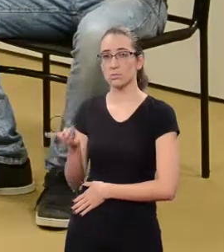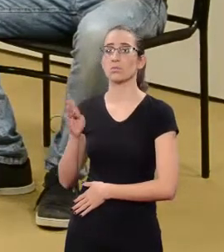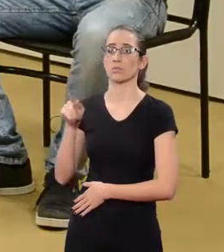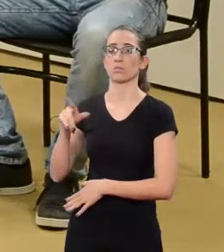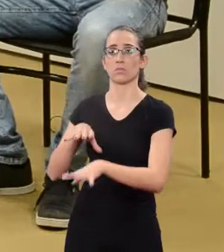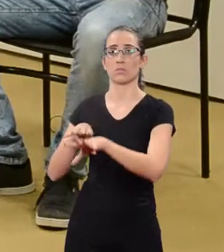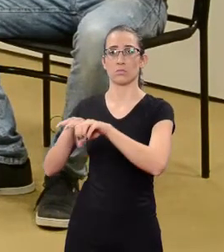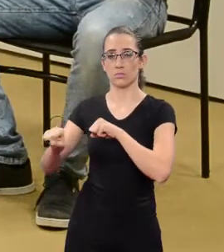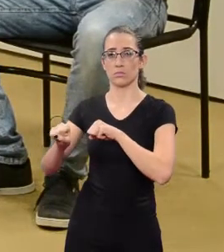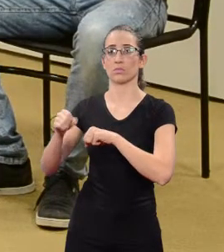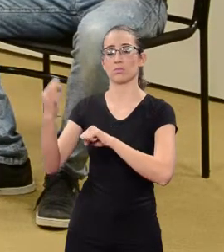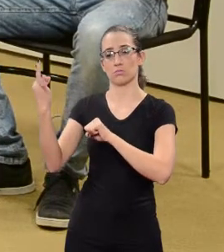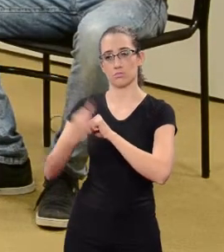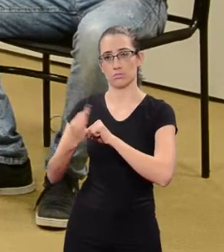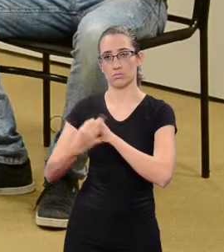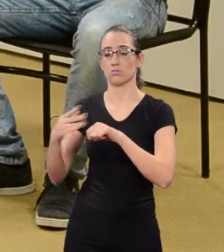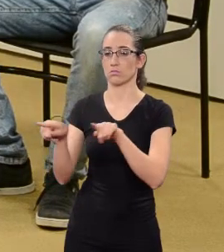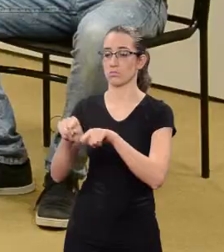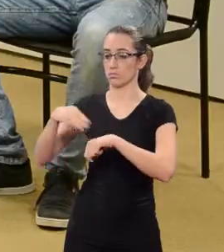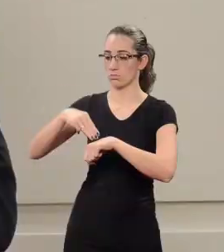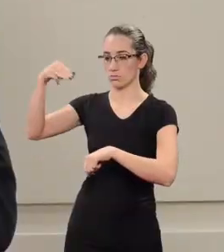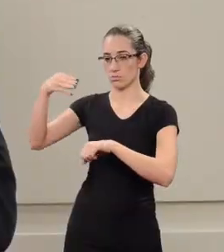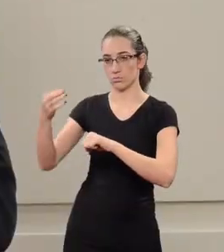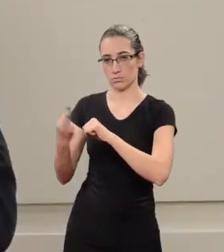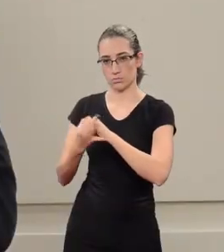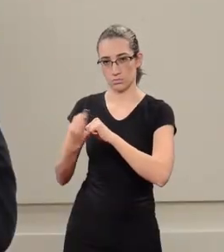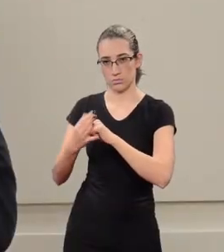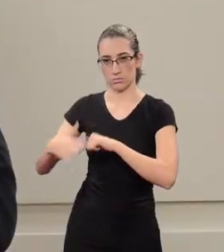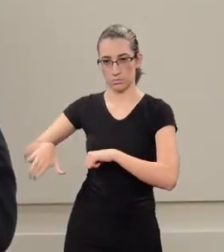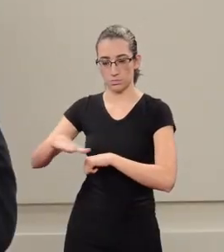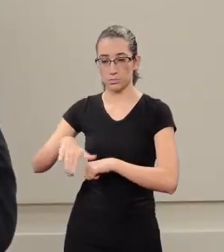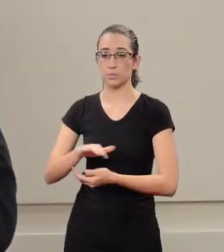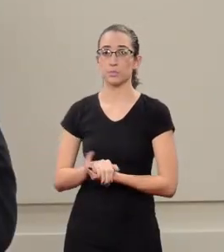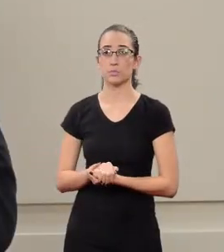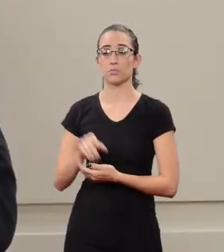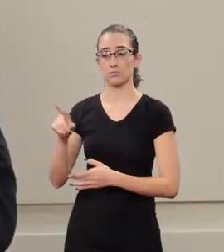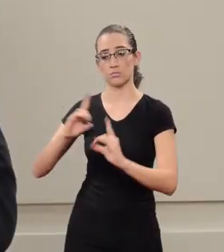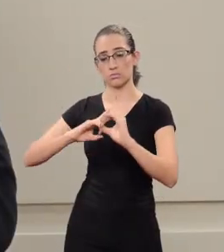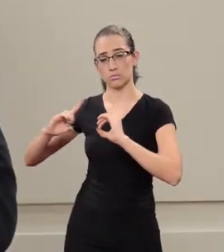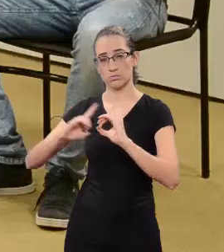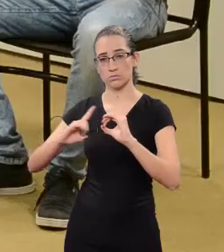that holds an undergraduate degree and a Master' Degree in Law. He is the coordinator of the Extension Project